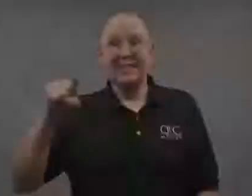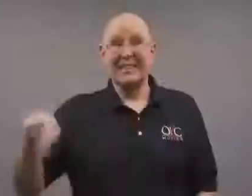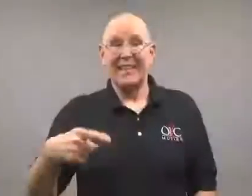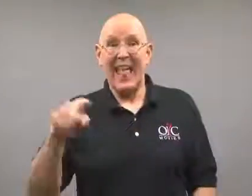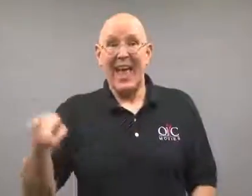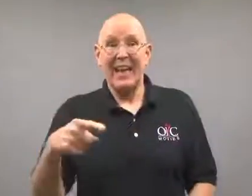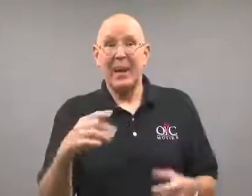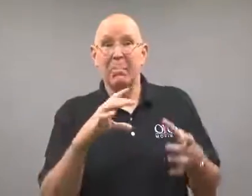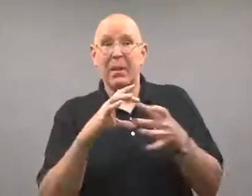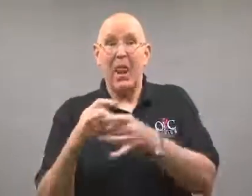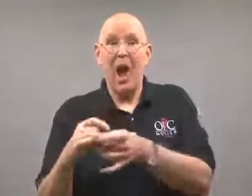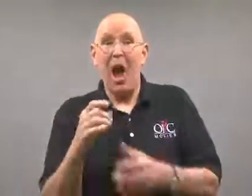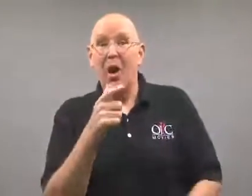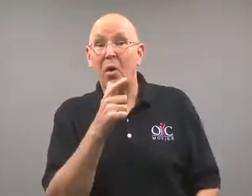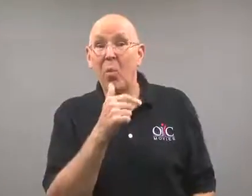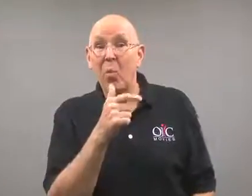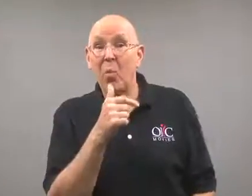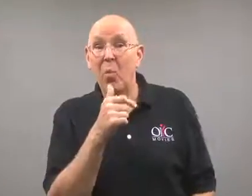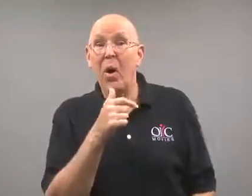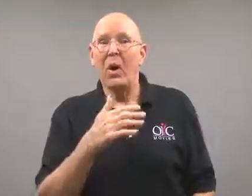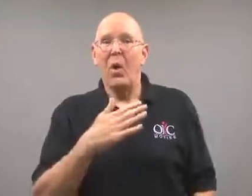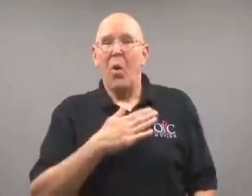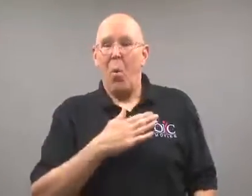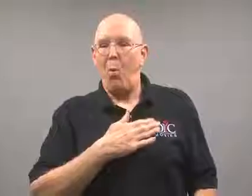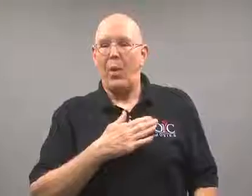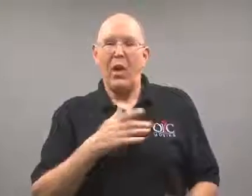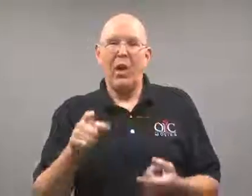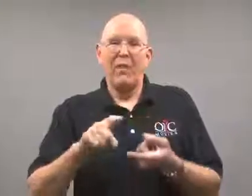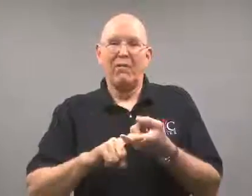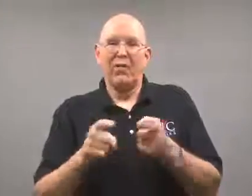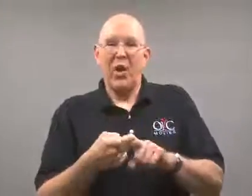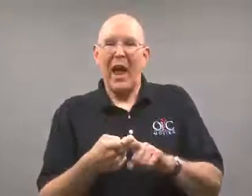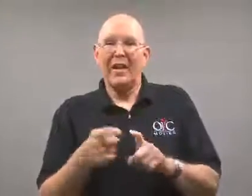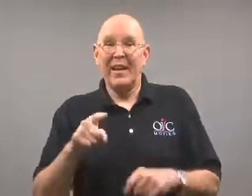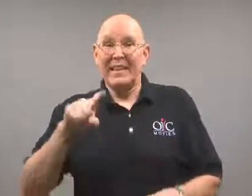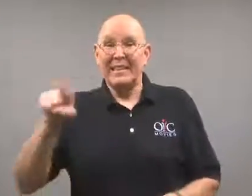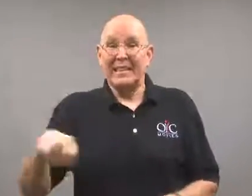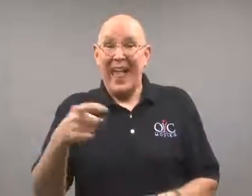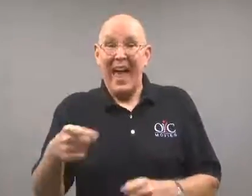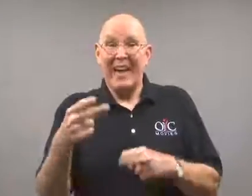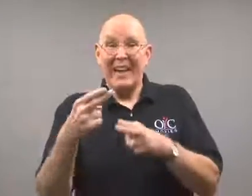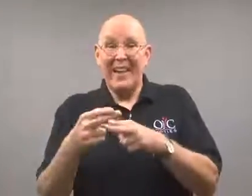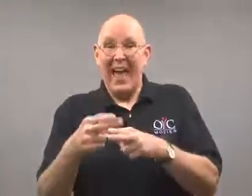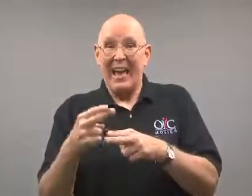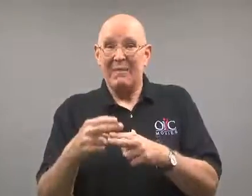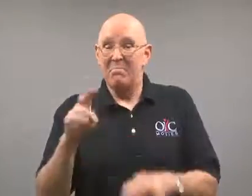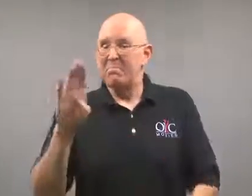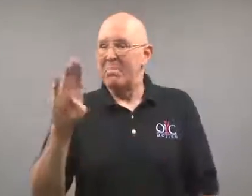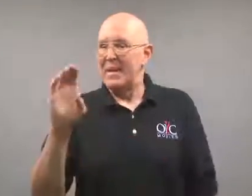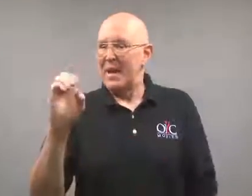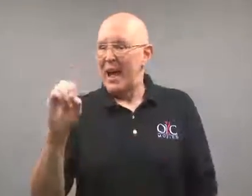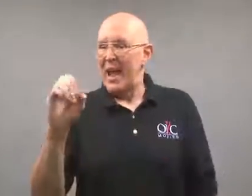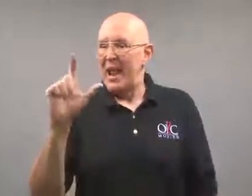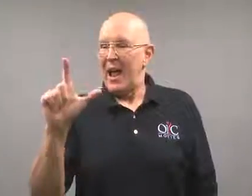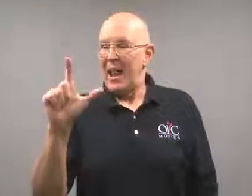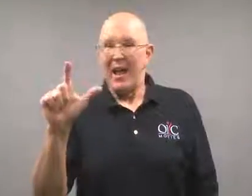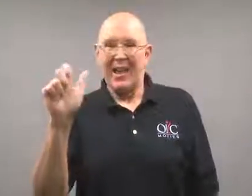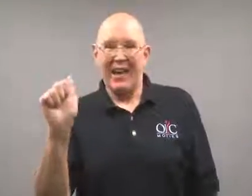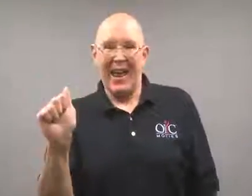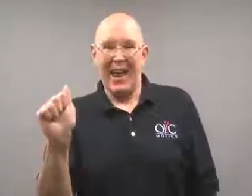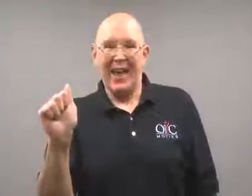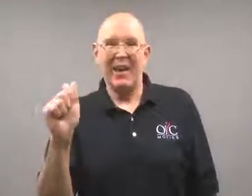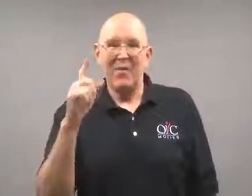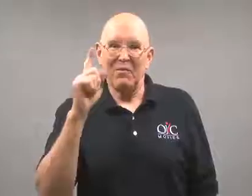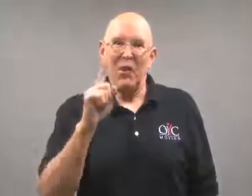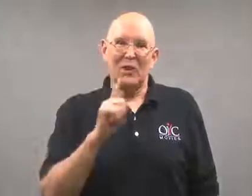The snake actually belonged to her friend, and its name is Bella.